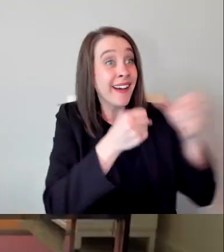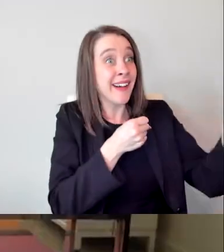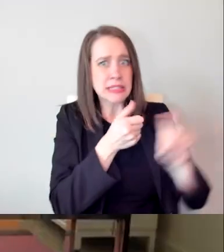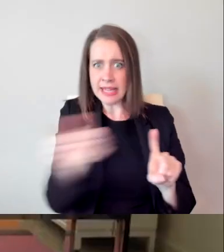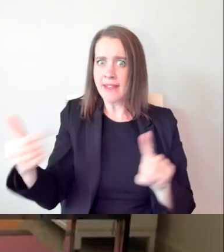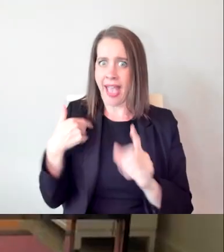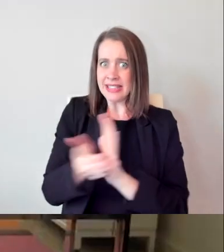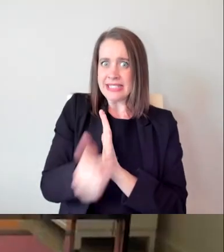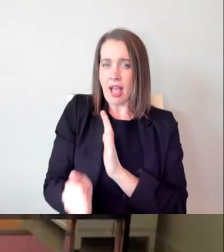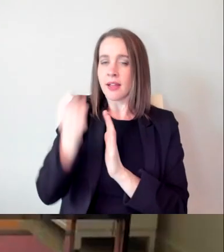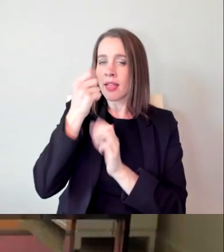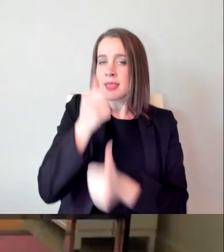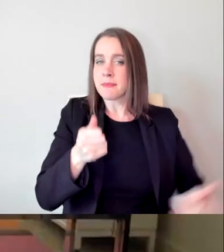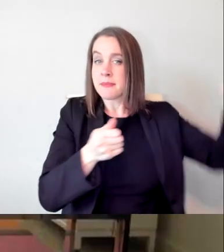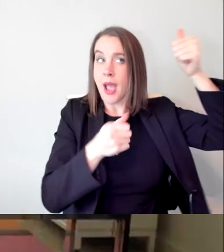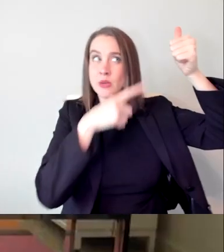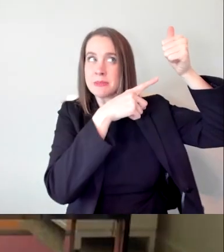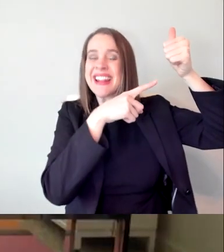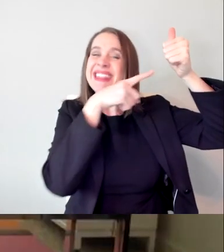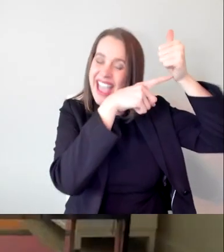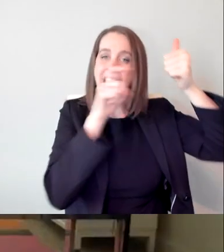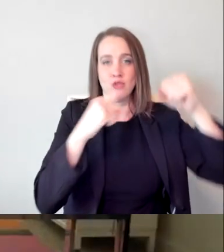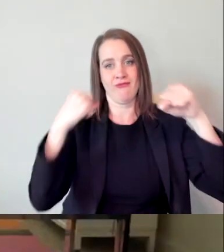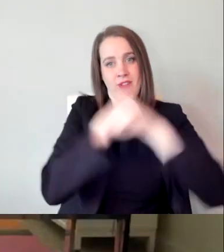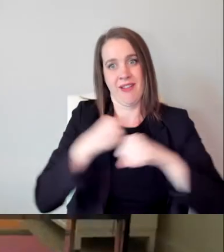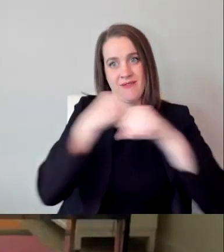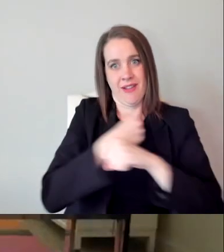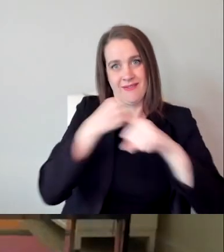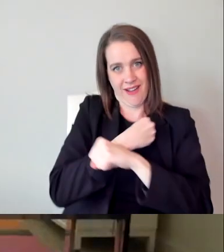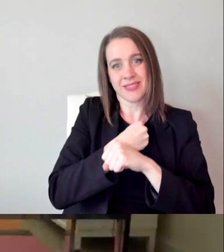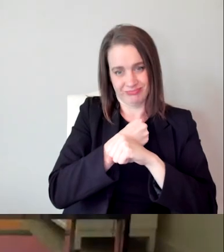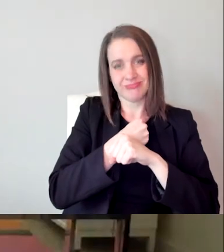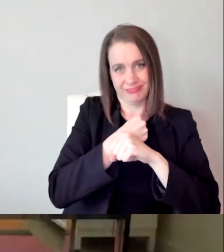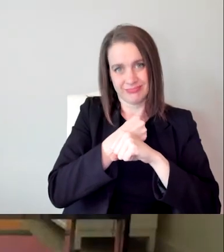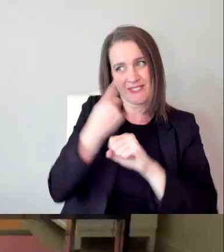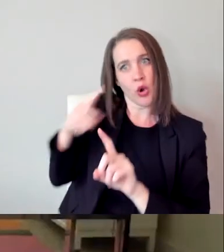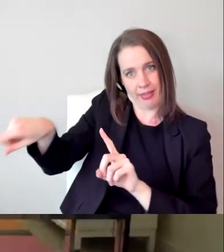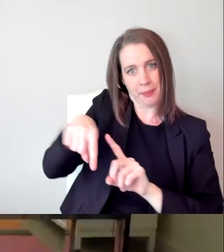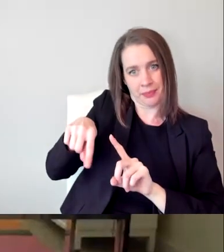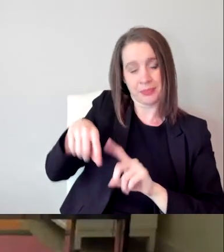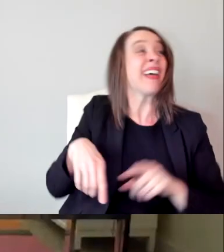they fought harder for their education than anybody else. And they did all that they could to learn their craft